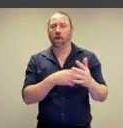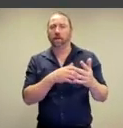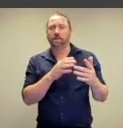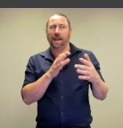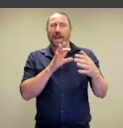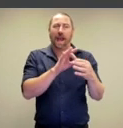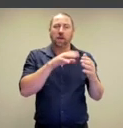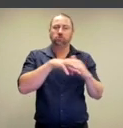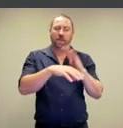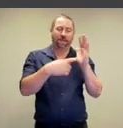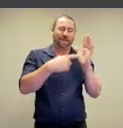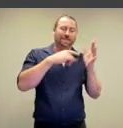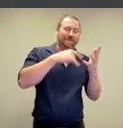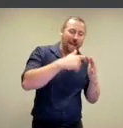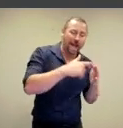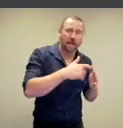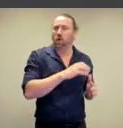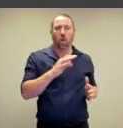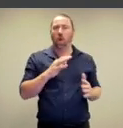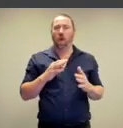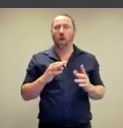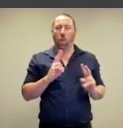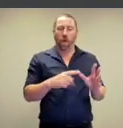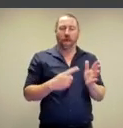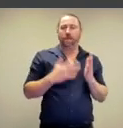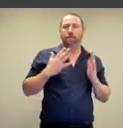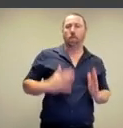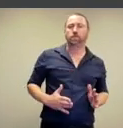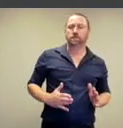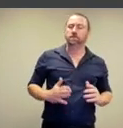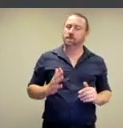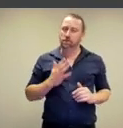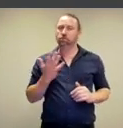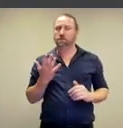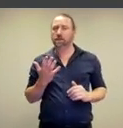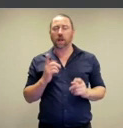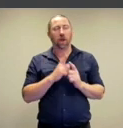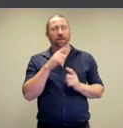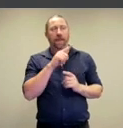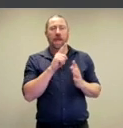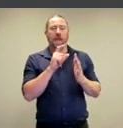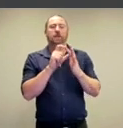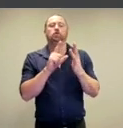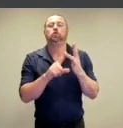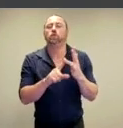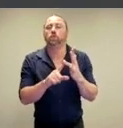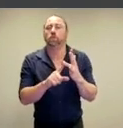seem to be more engaged in the task than the body.' Very interesting. So, there's a kind of